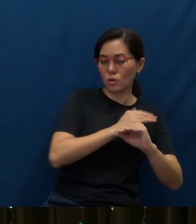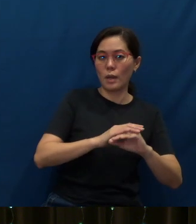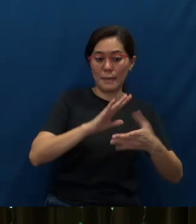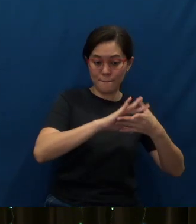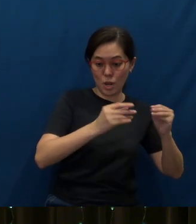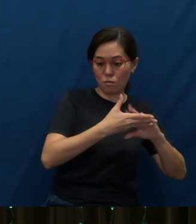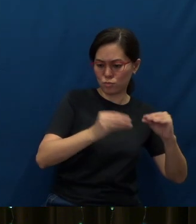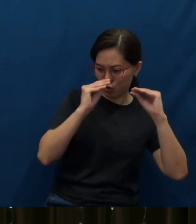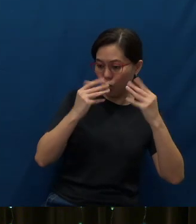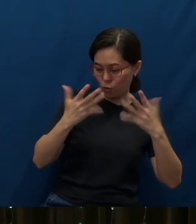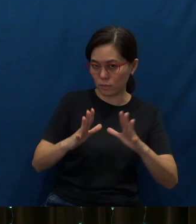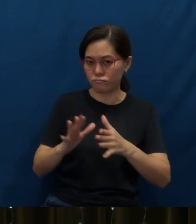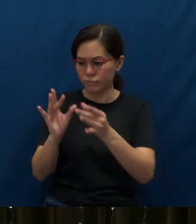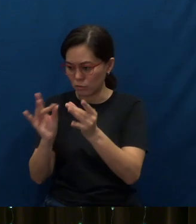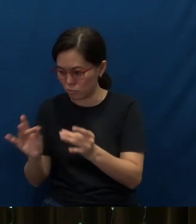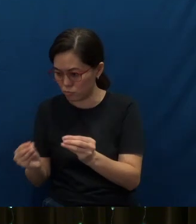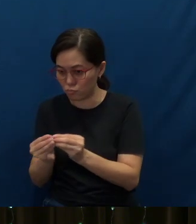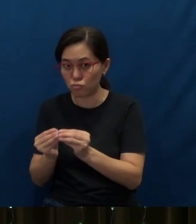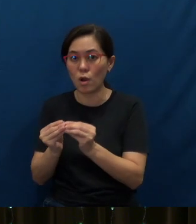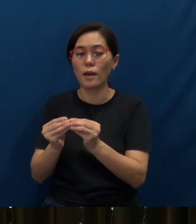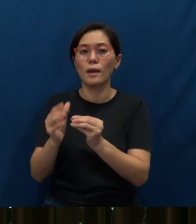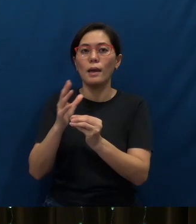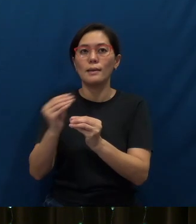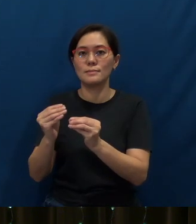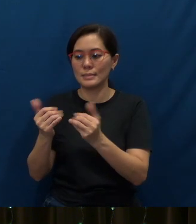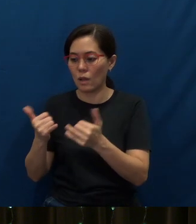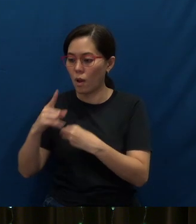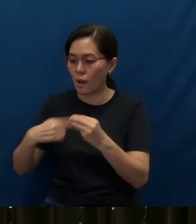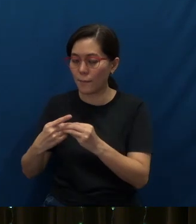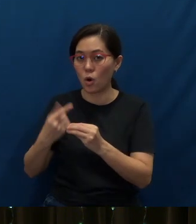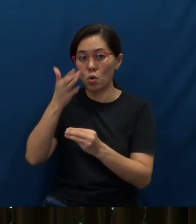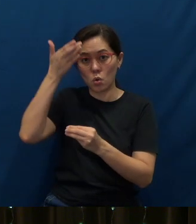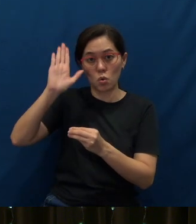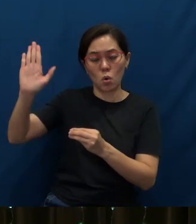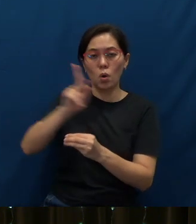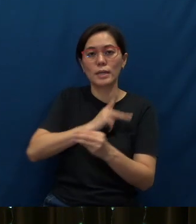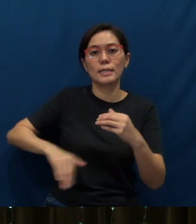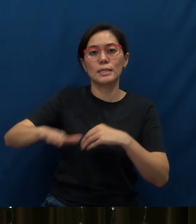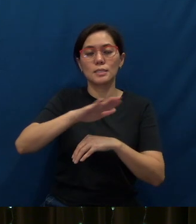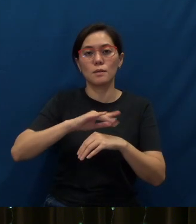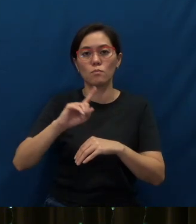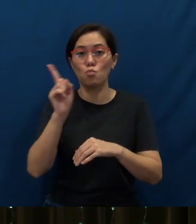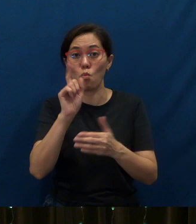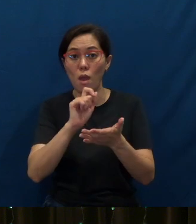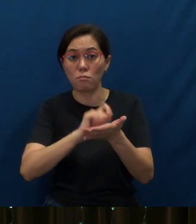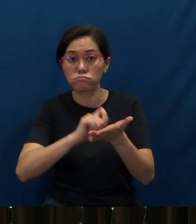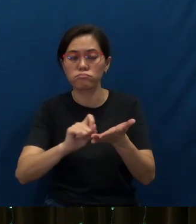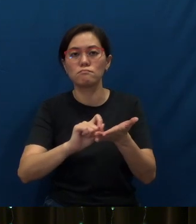and in all His teachings about the Kingdom of God, recorded for us in the Gospels.